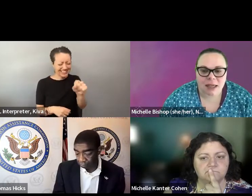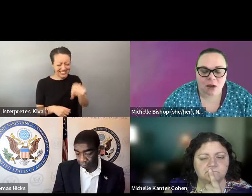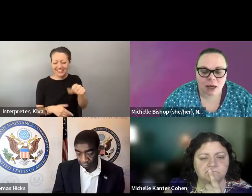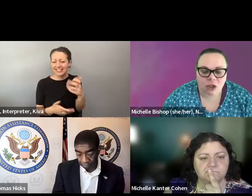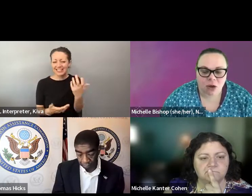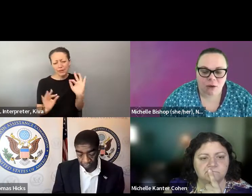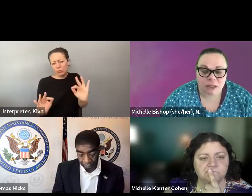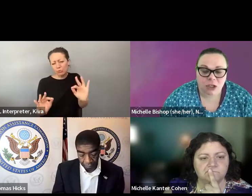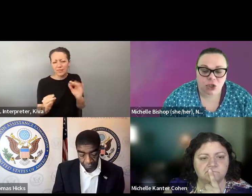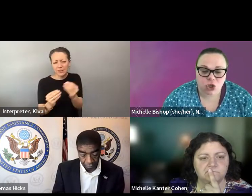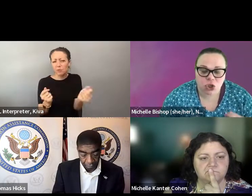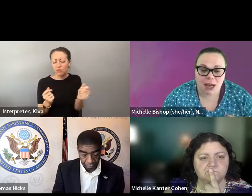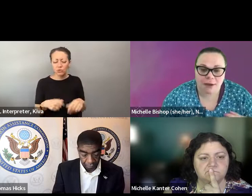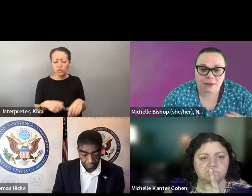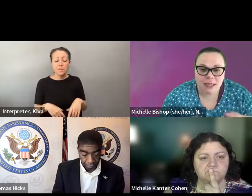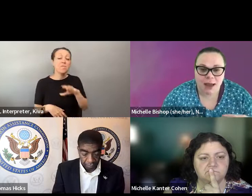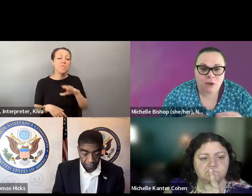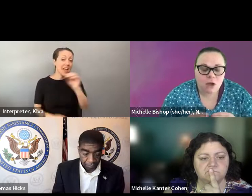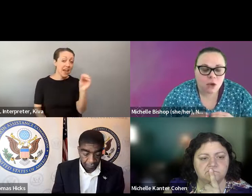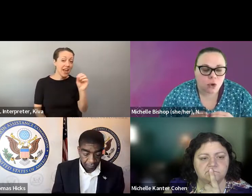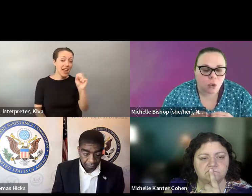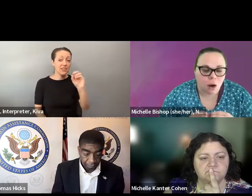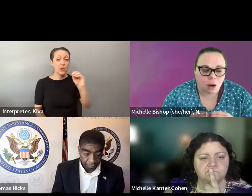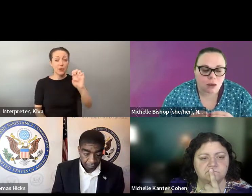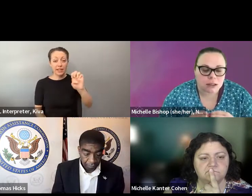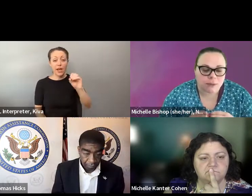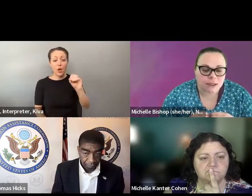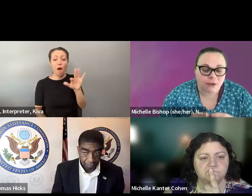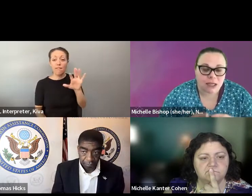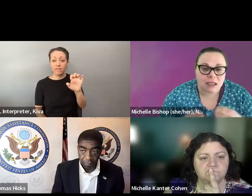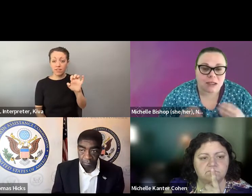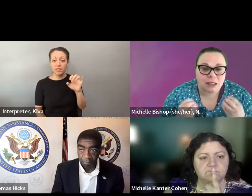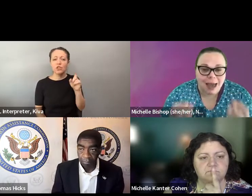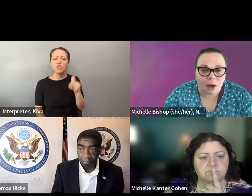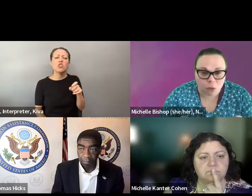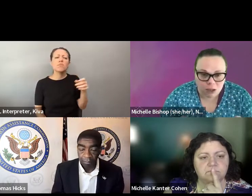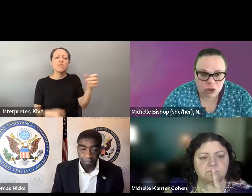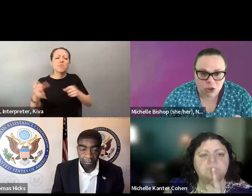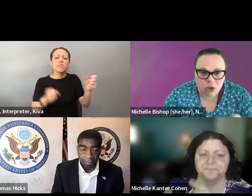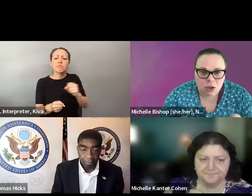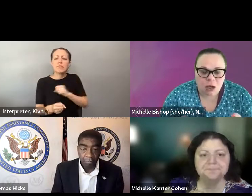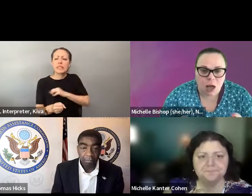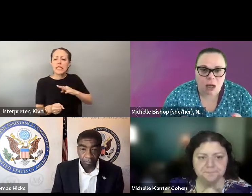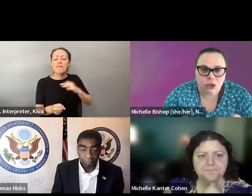and I think that's a great idea. I think the other piece of that is that I think elections offices should have